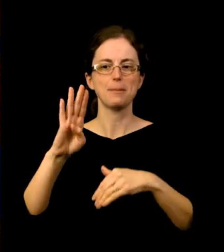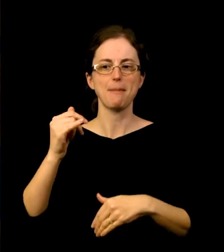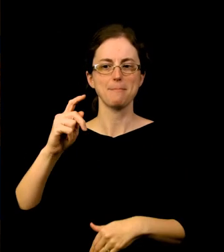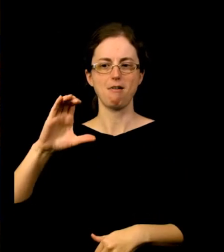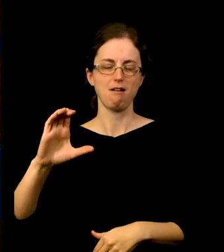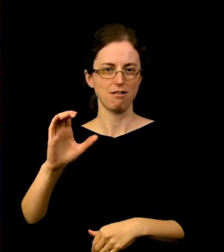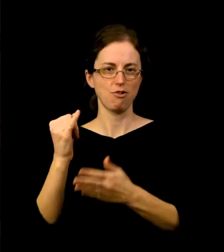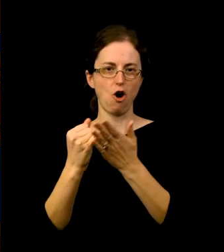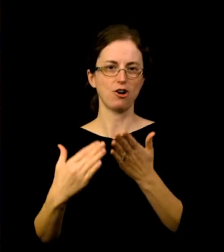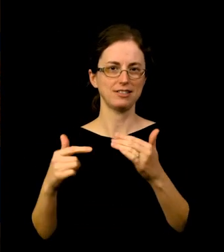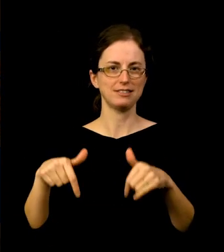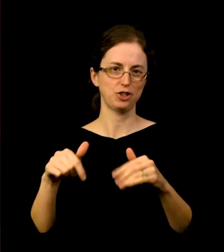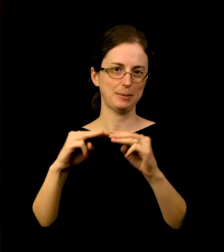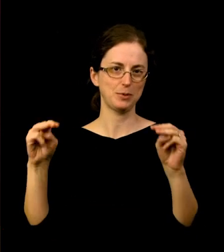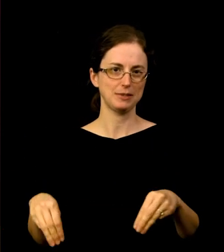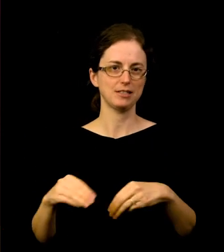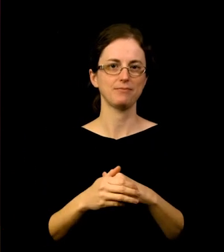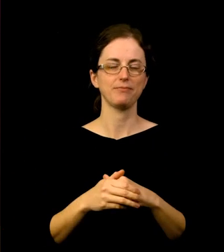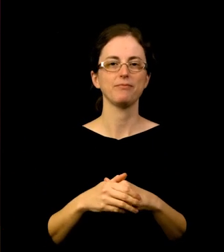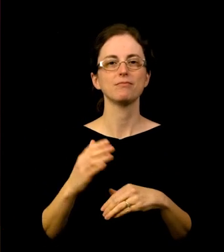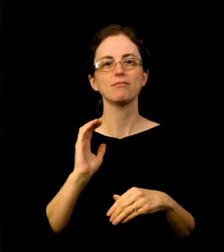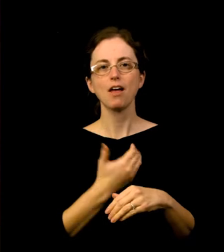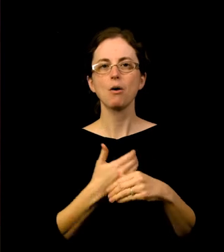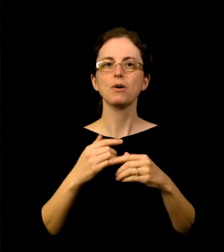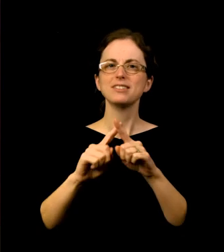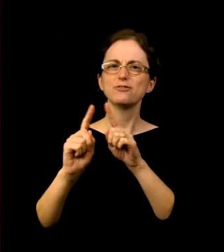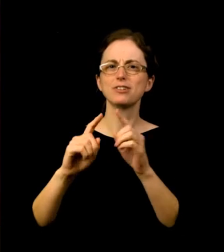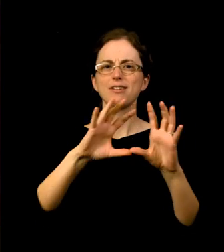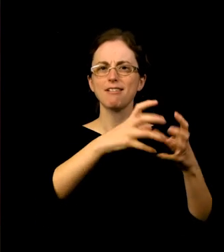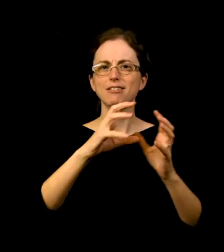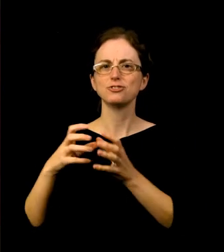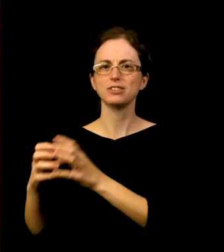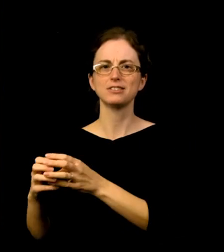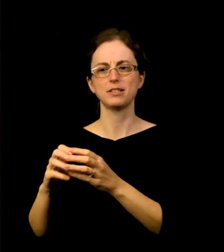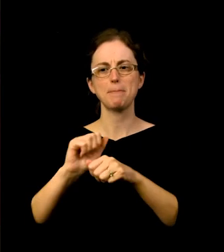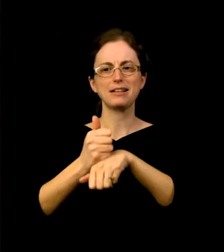based on the expertise of local BIPOC artists. We are presently featuring Sa’rah Sabino.